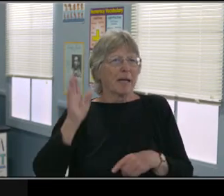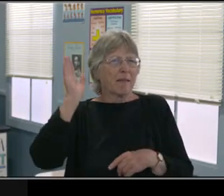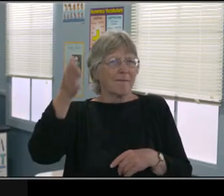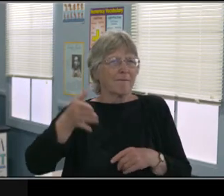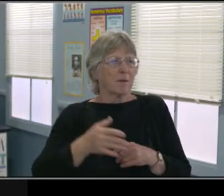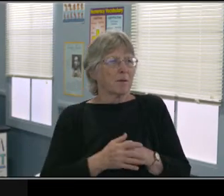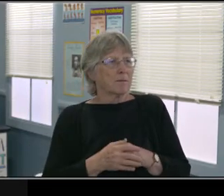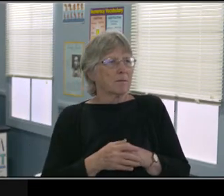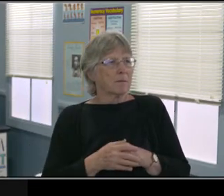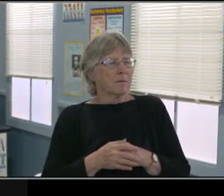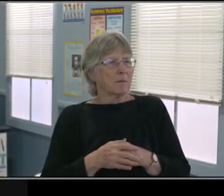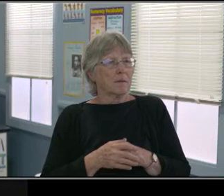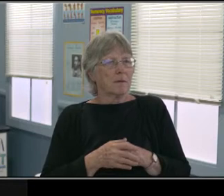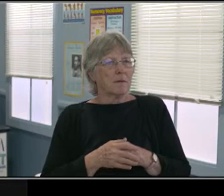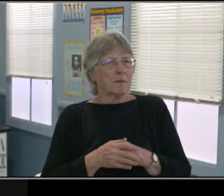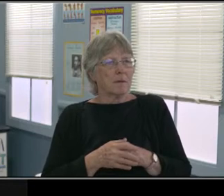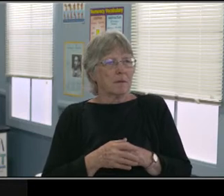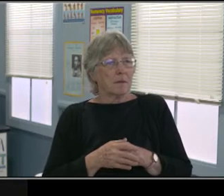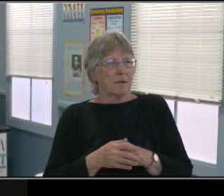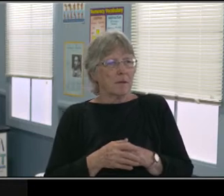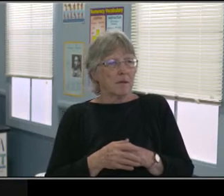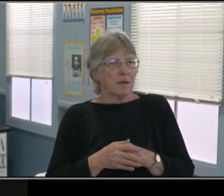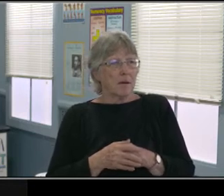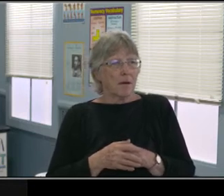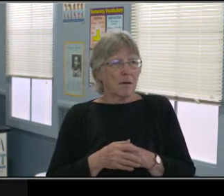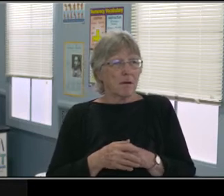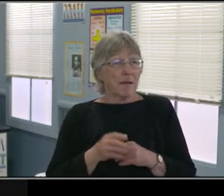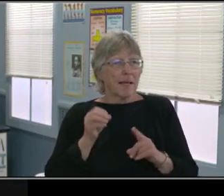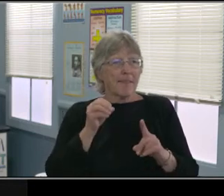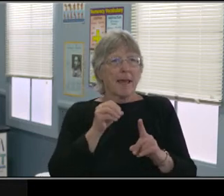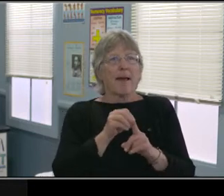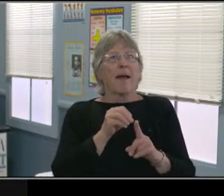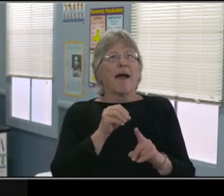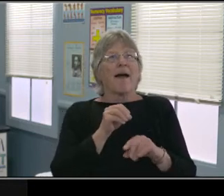So I think the pro is parents really understanding